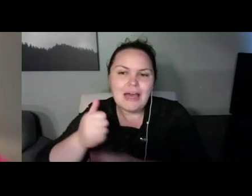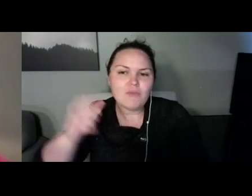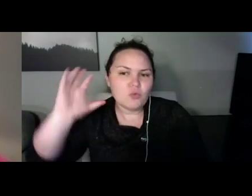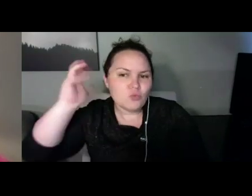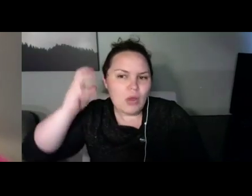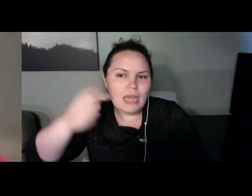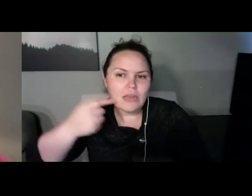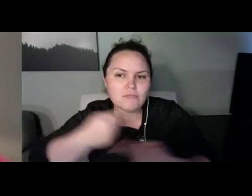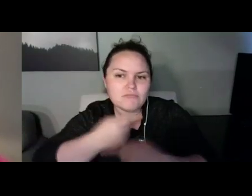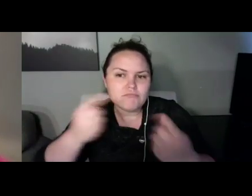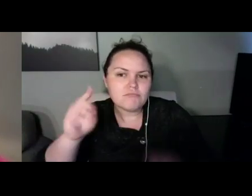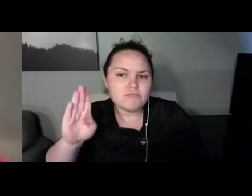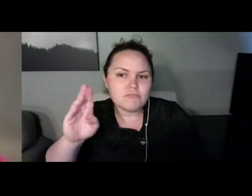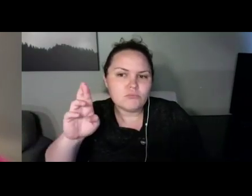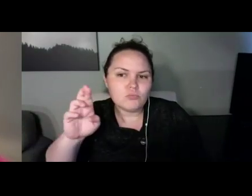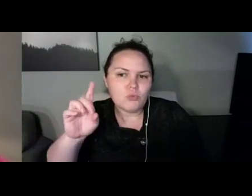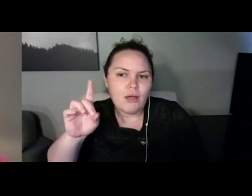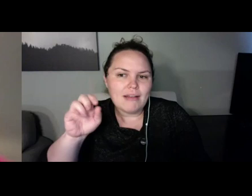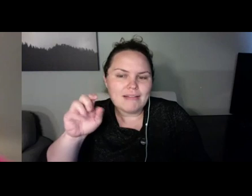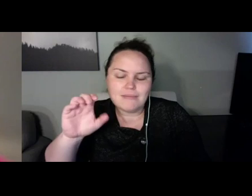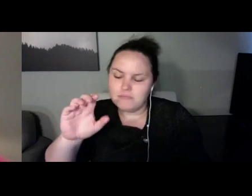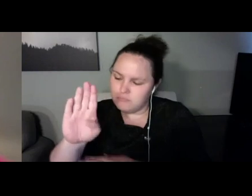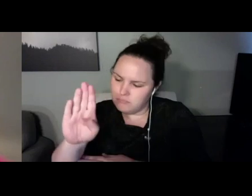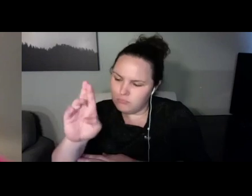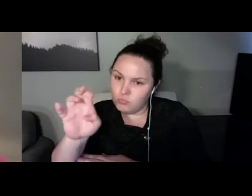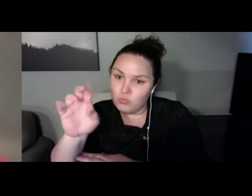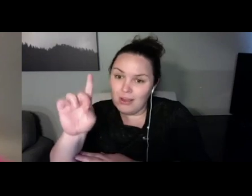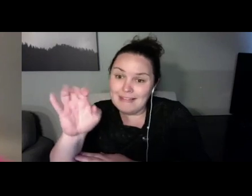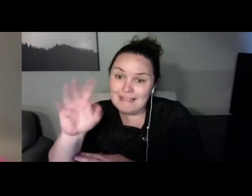group of radio stations that are based in Illinois.